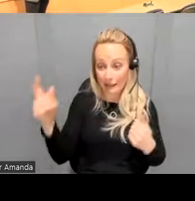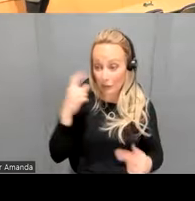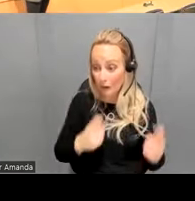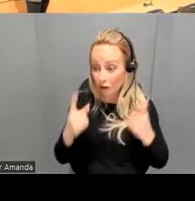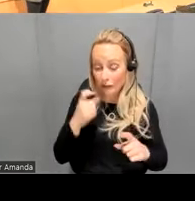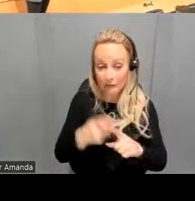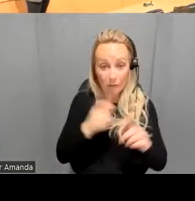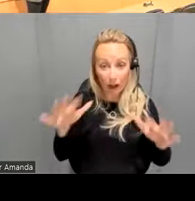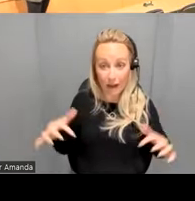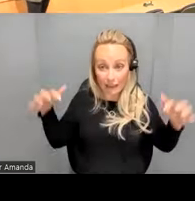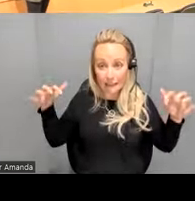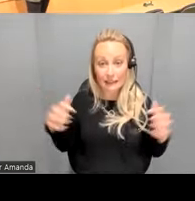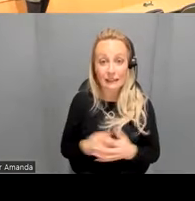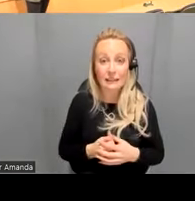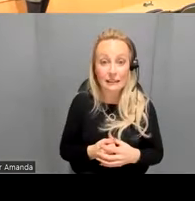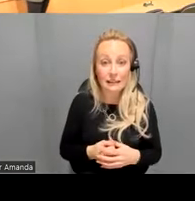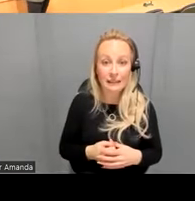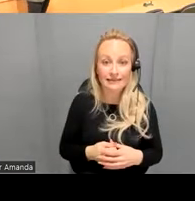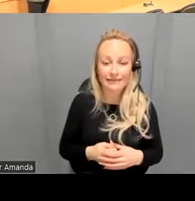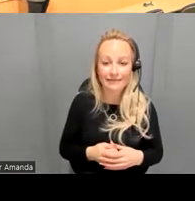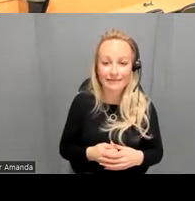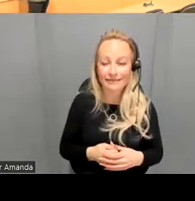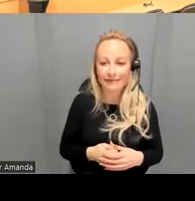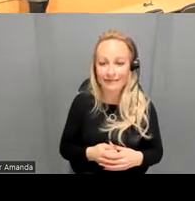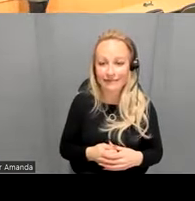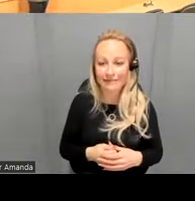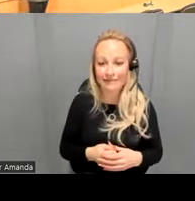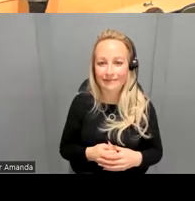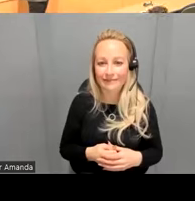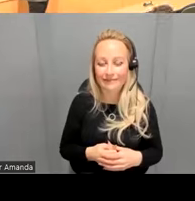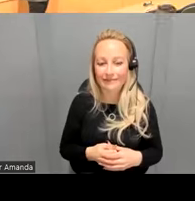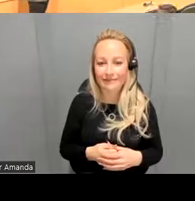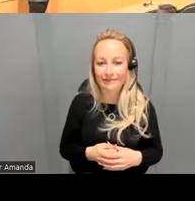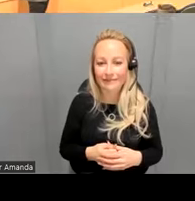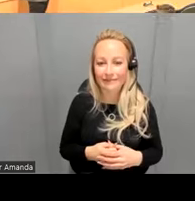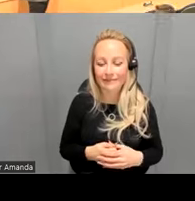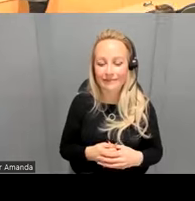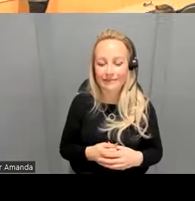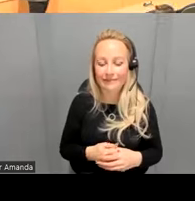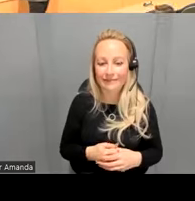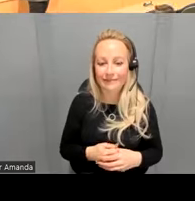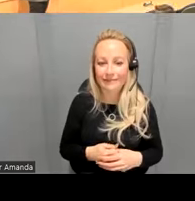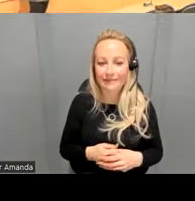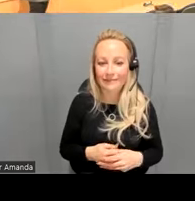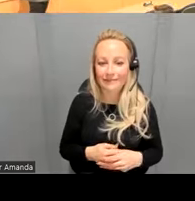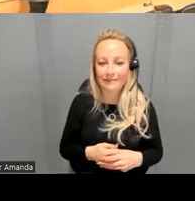audience